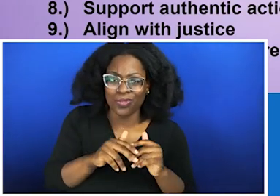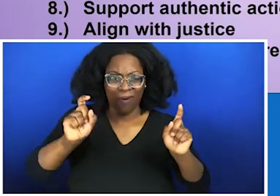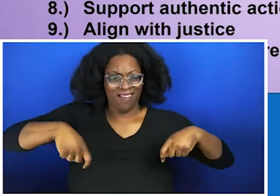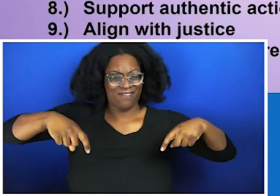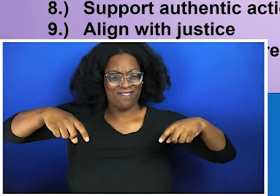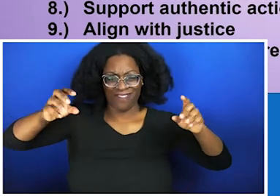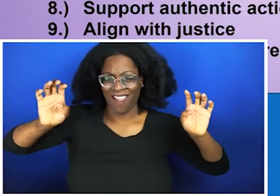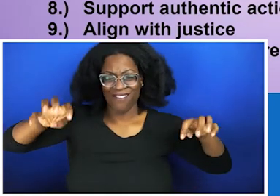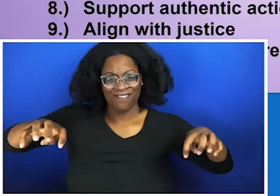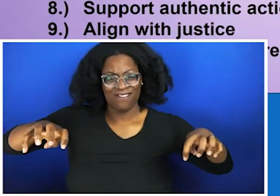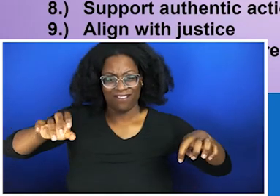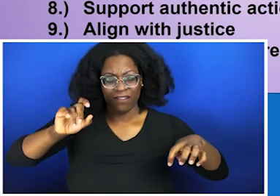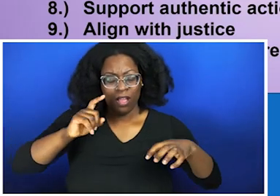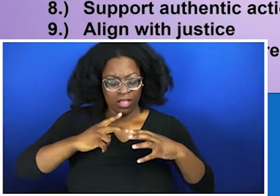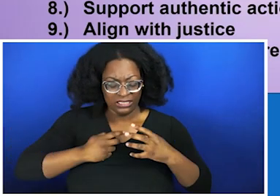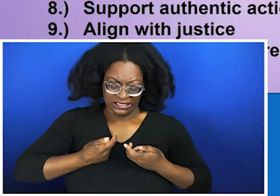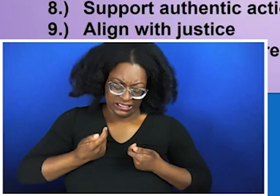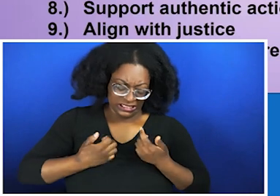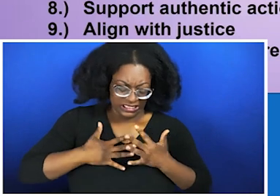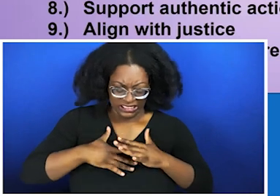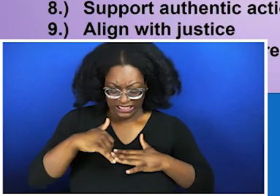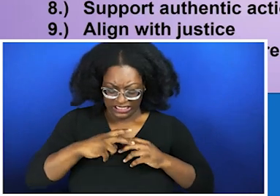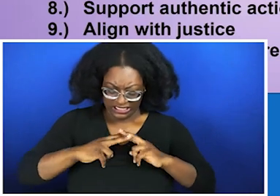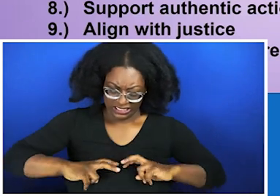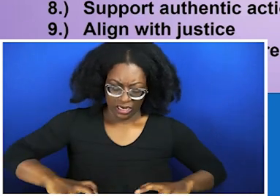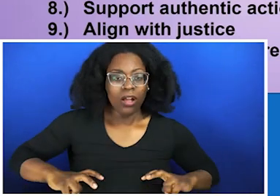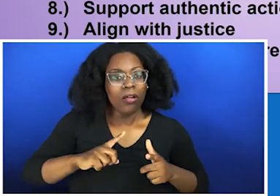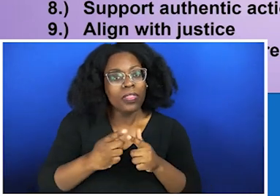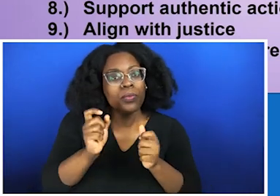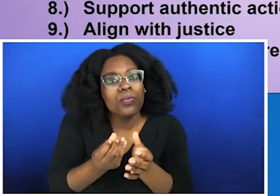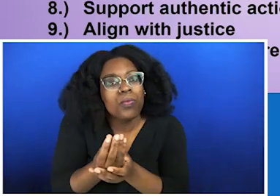You have to center trauma as a constant force, center what it does to people's psyche, center